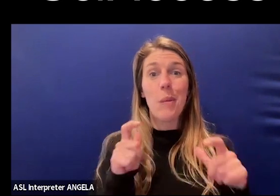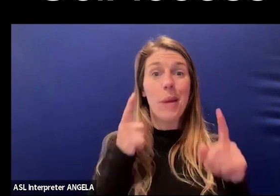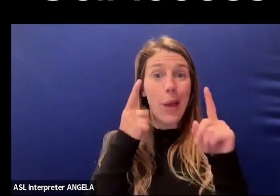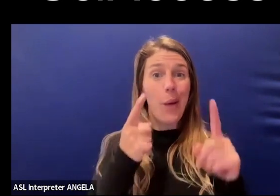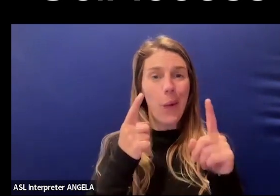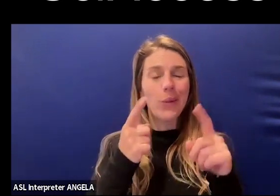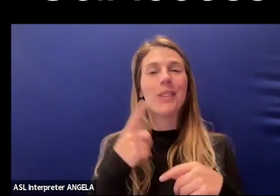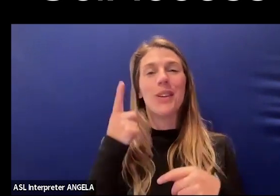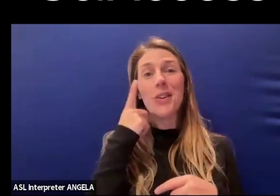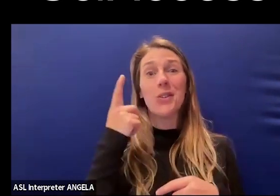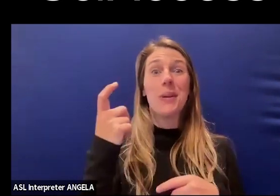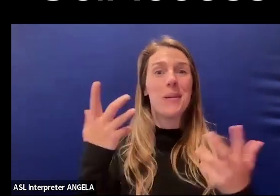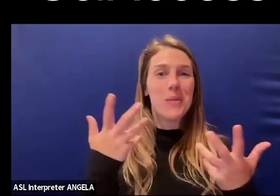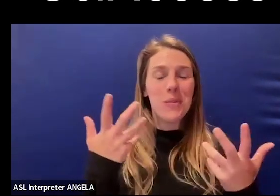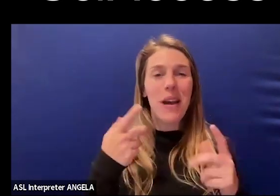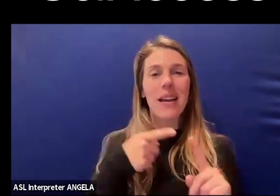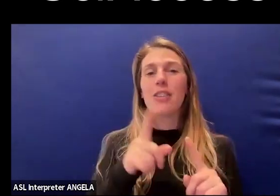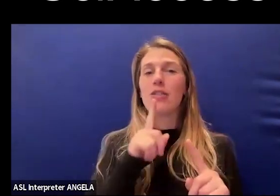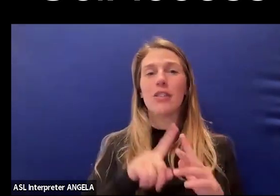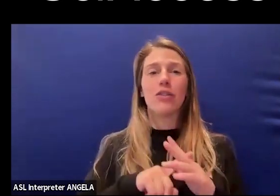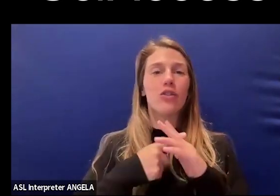our dreams, is to start connecting